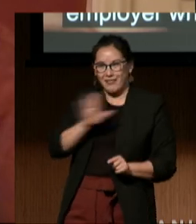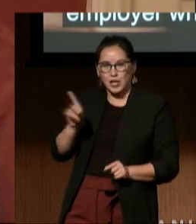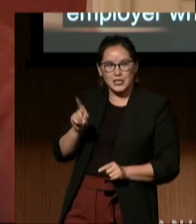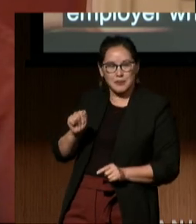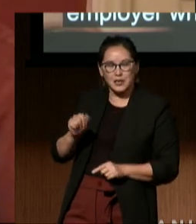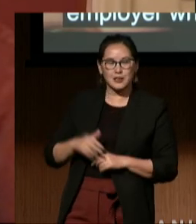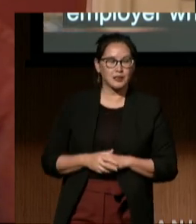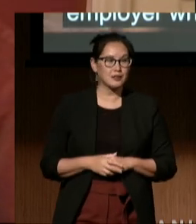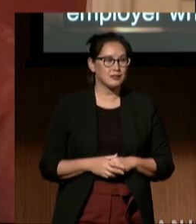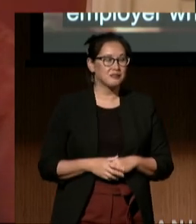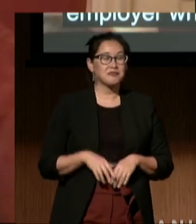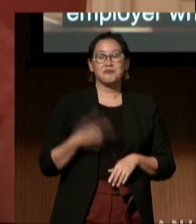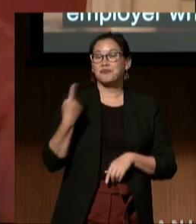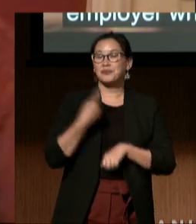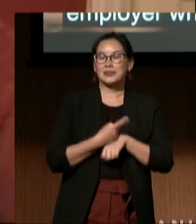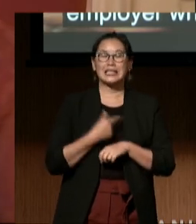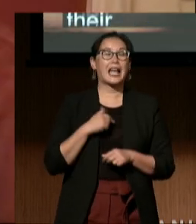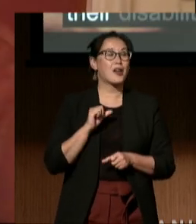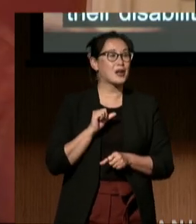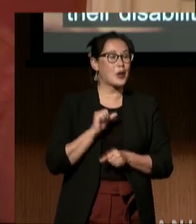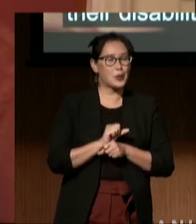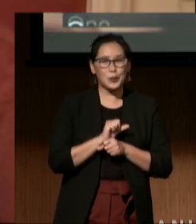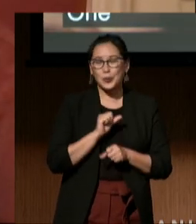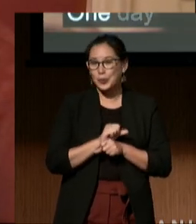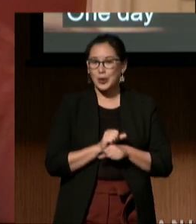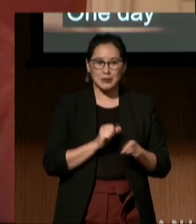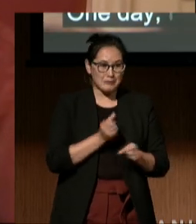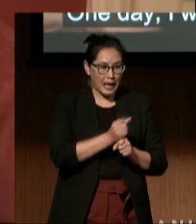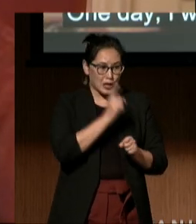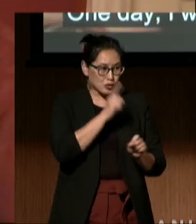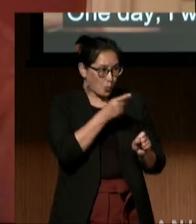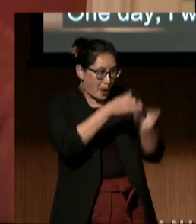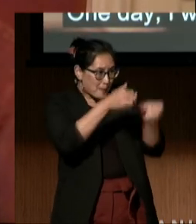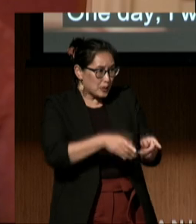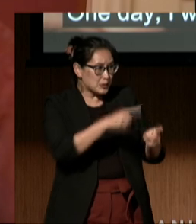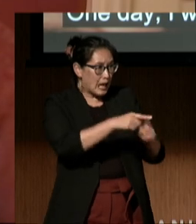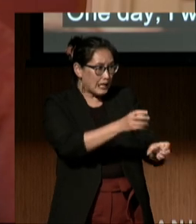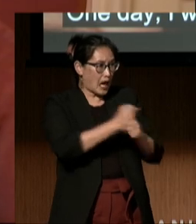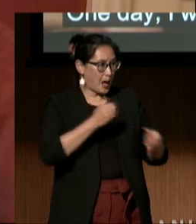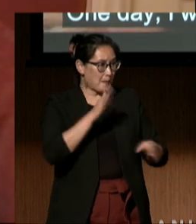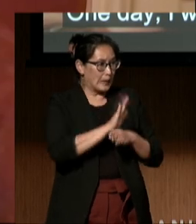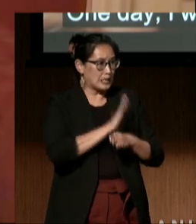One day I would work to ensure an individual got business clothes so that someone